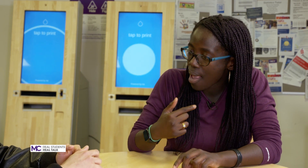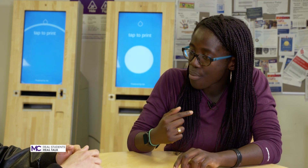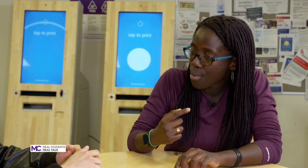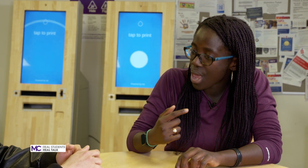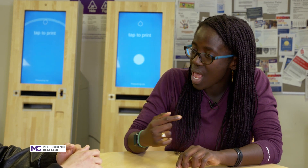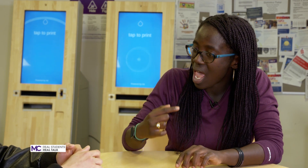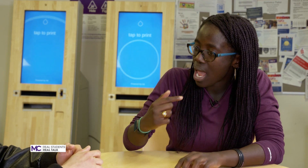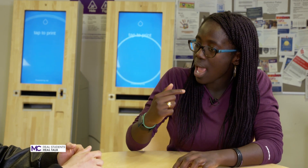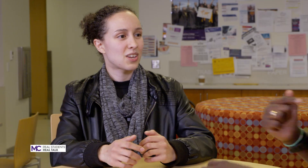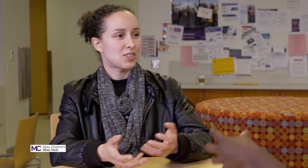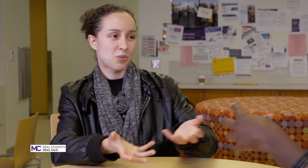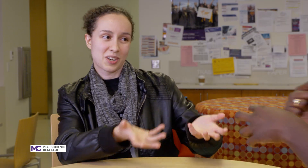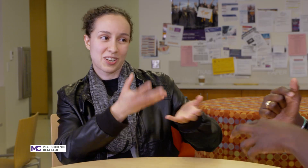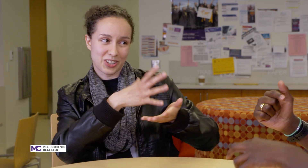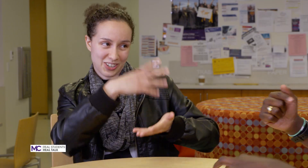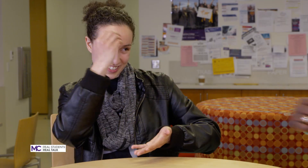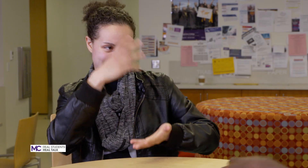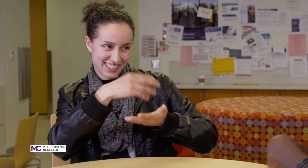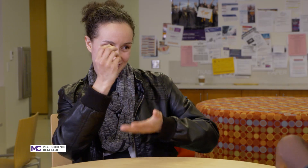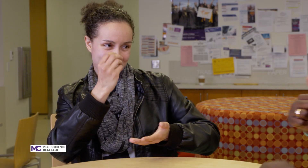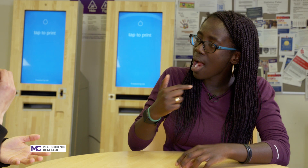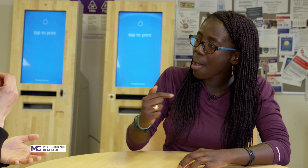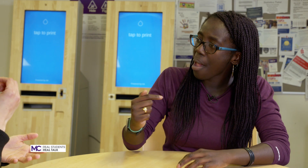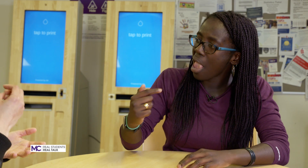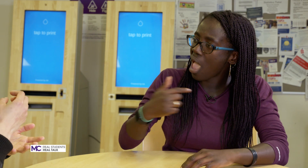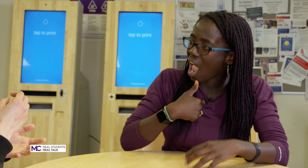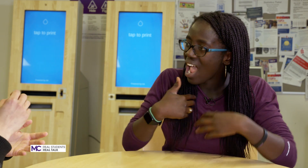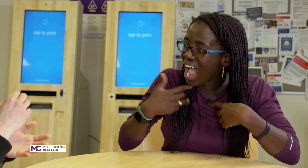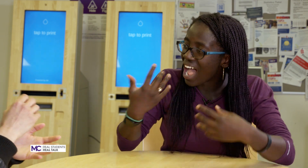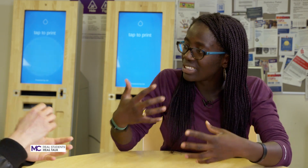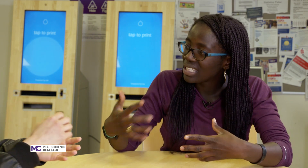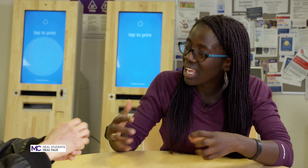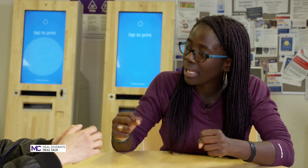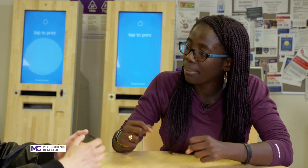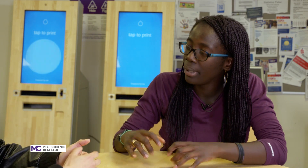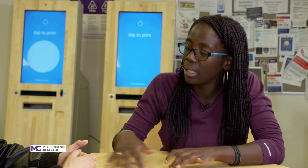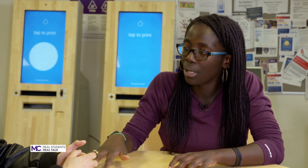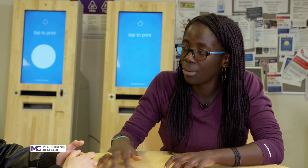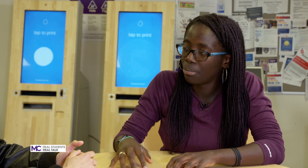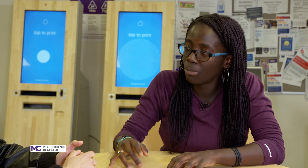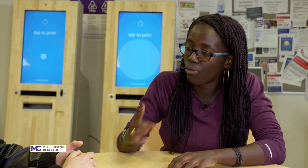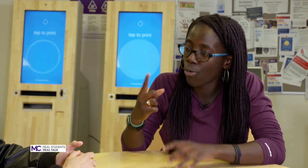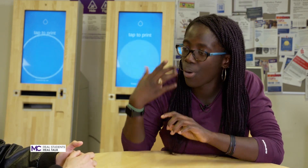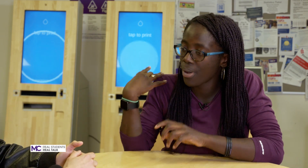I want to learn I had taken piano before